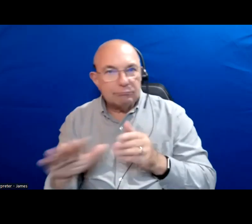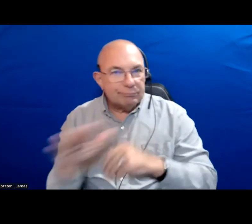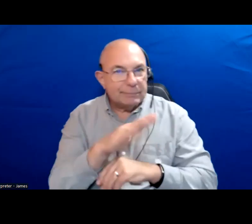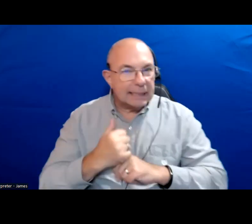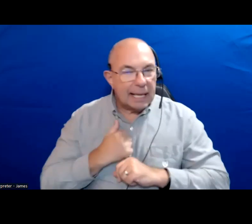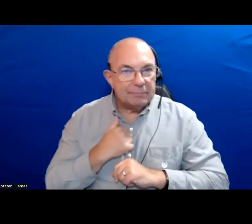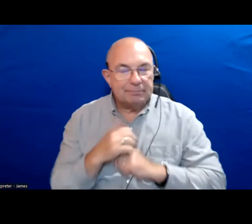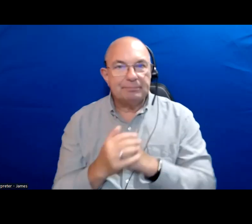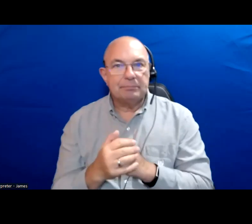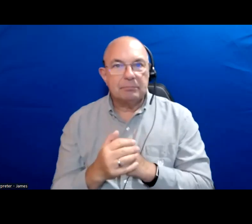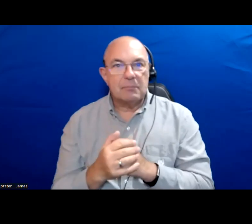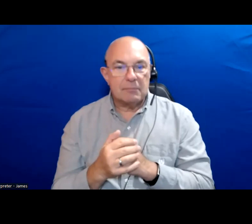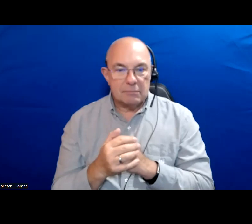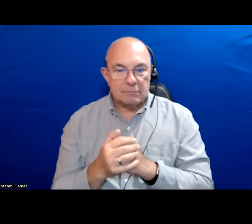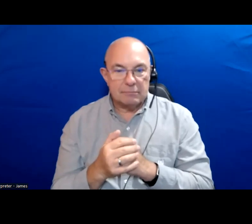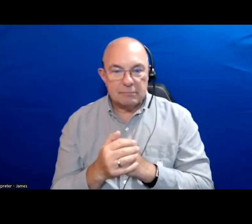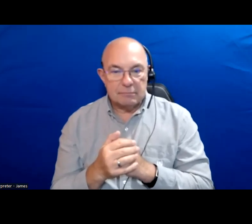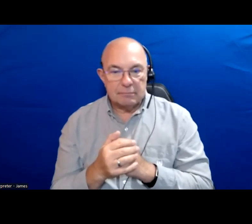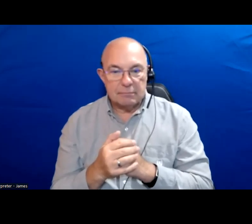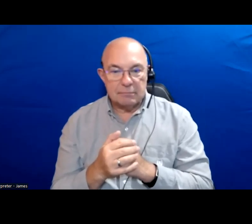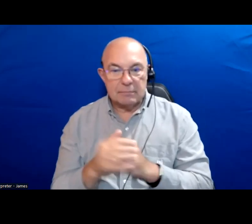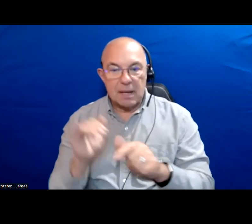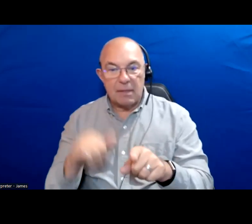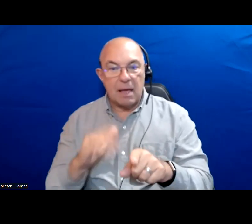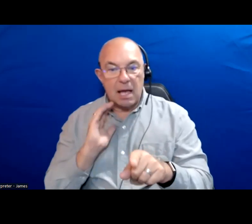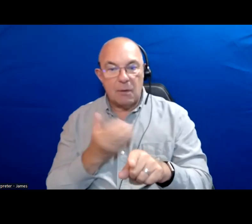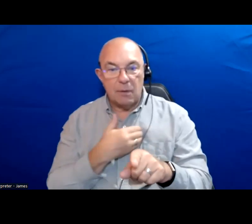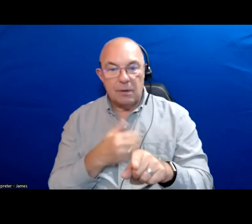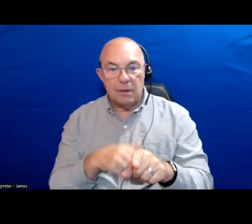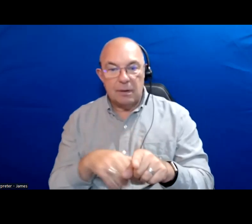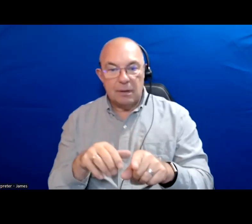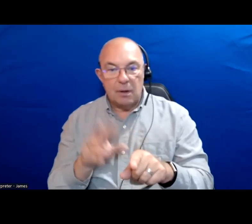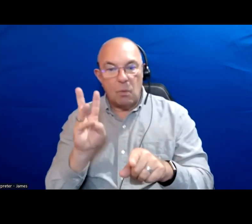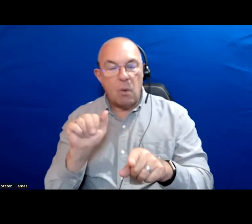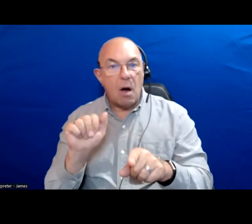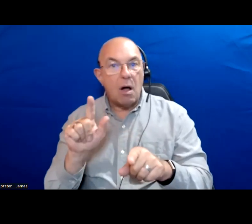I always like to bring props this is our cover and actually it features Torontonians . I